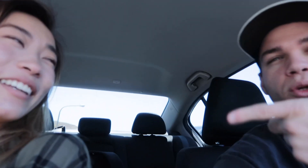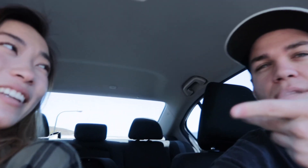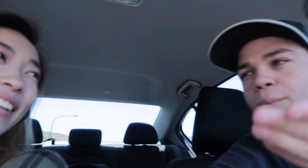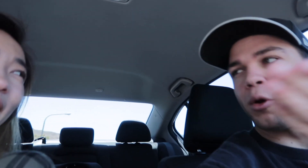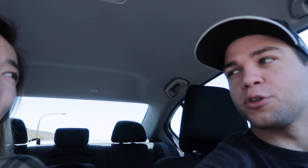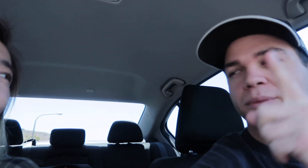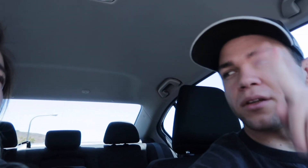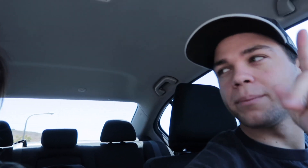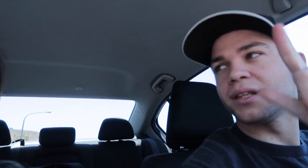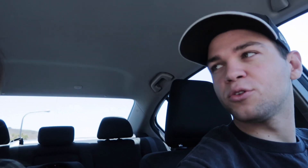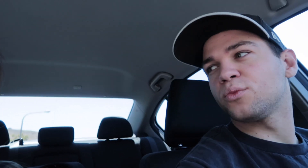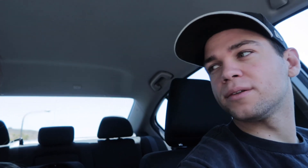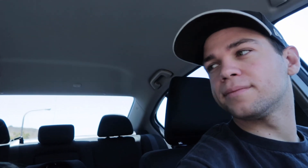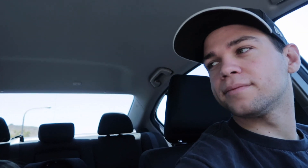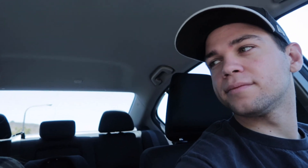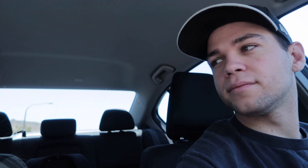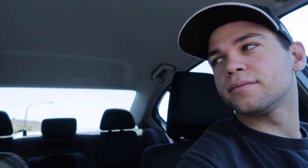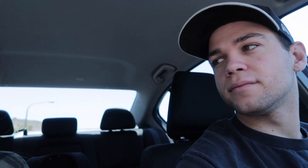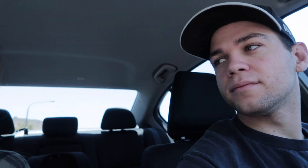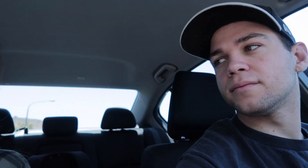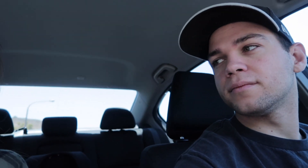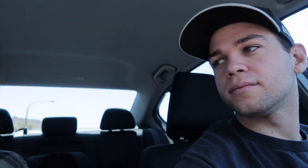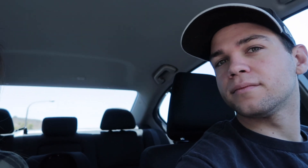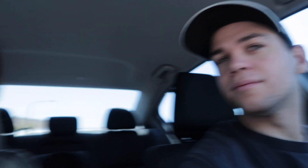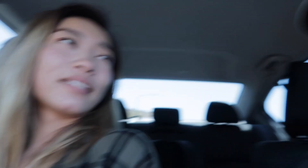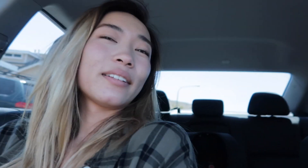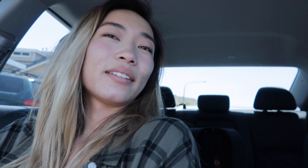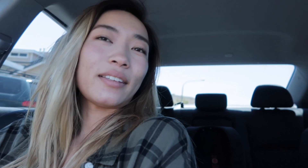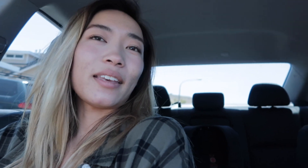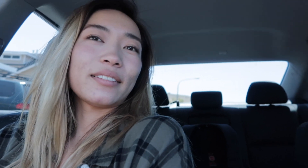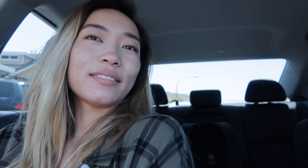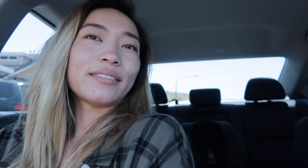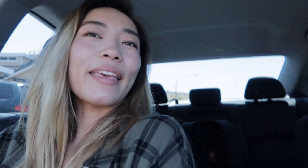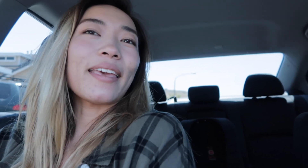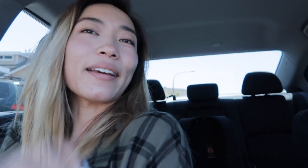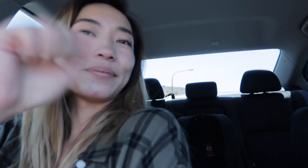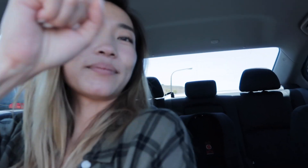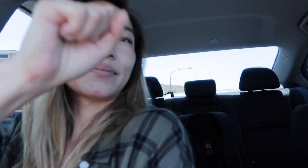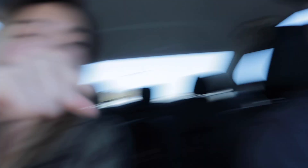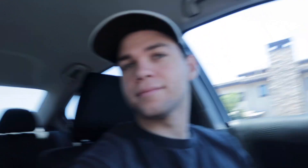We probably will meet up later right? yeah. yeah. yeah yeah